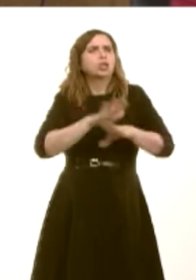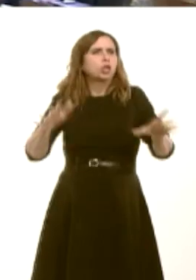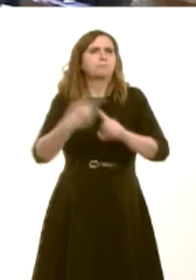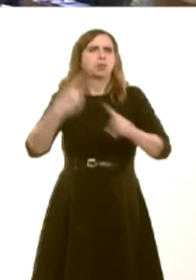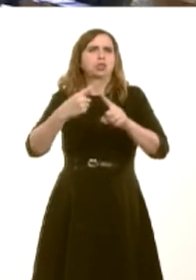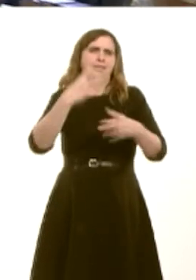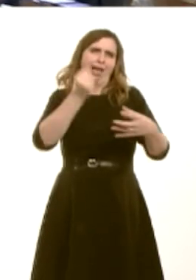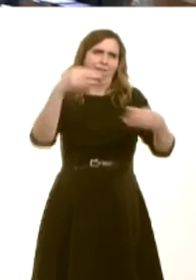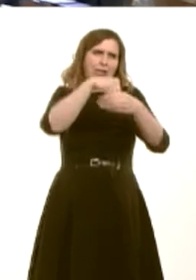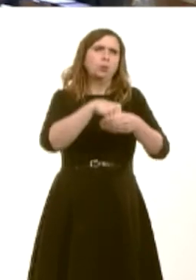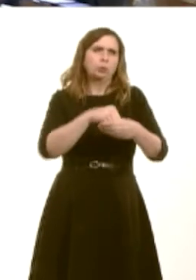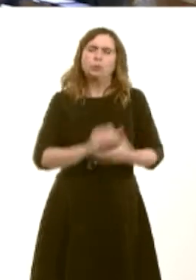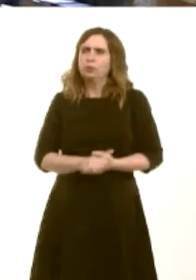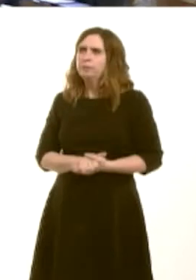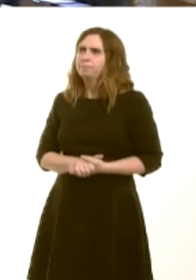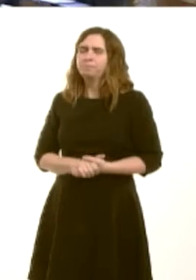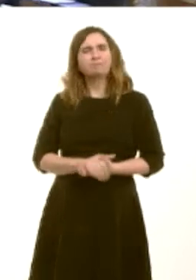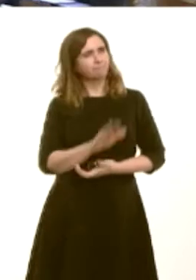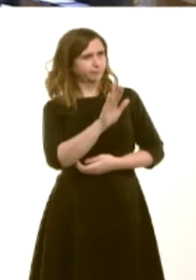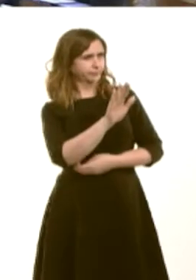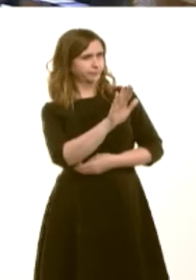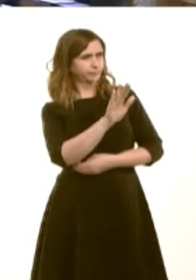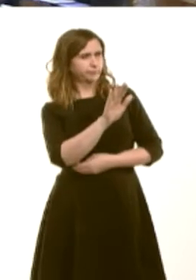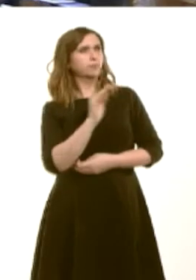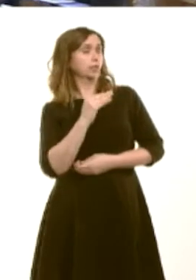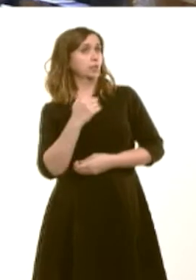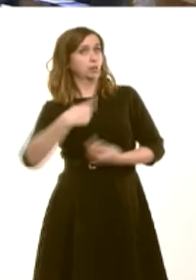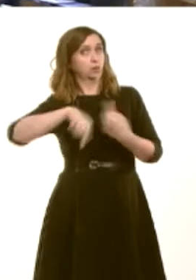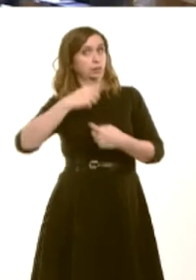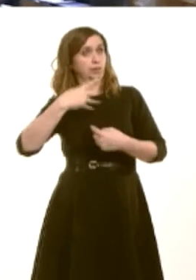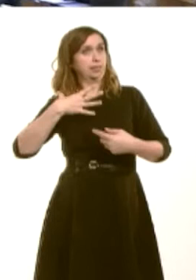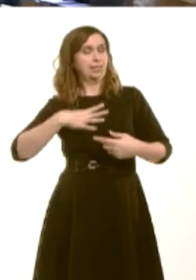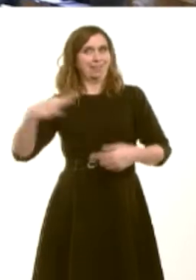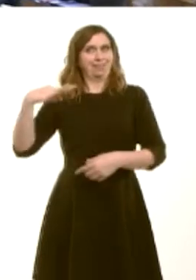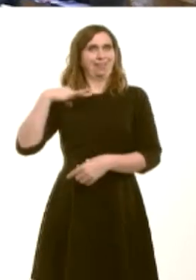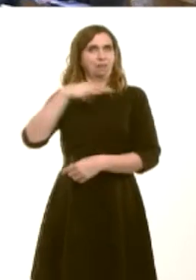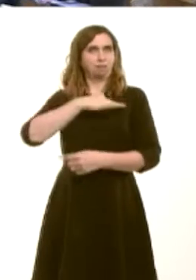Kirsty Williams: First Minister, we said that we needed a clinically led ambulance service.